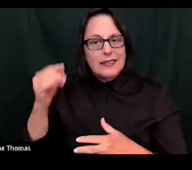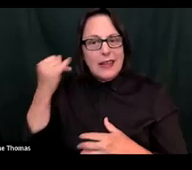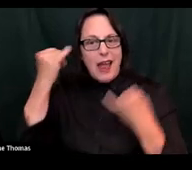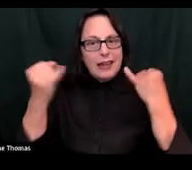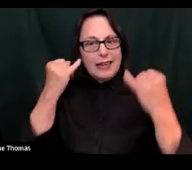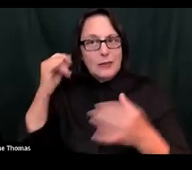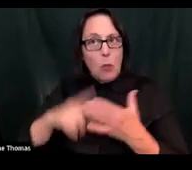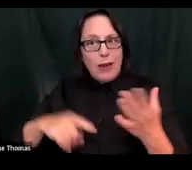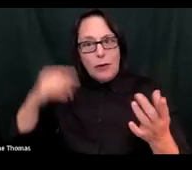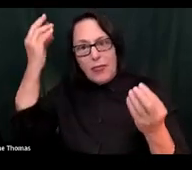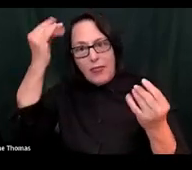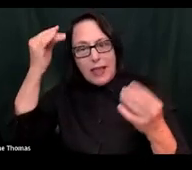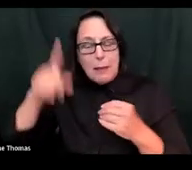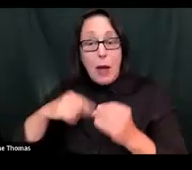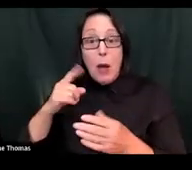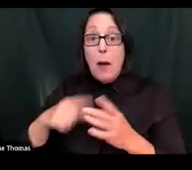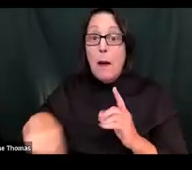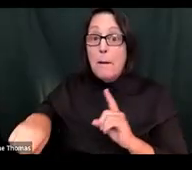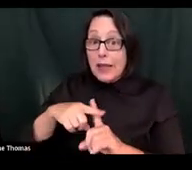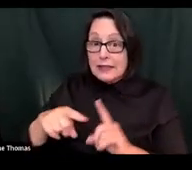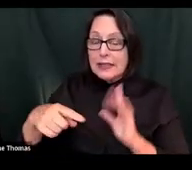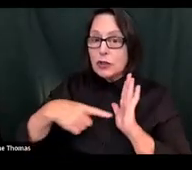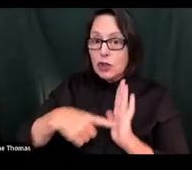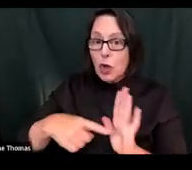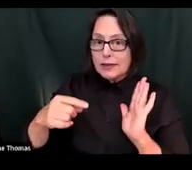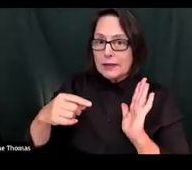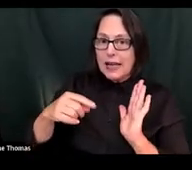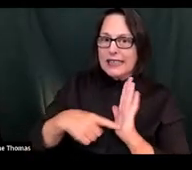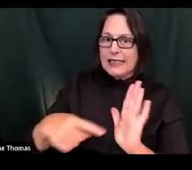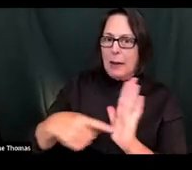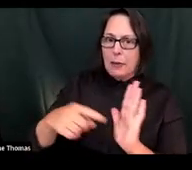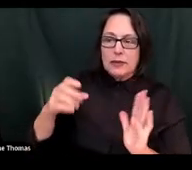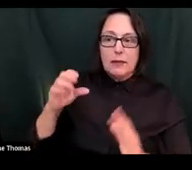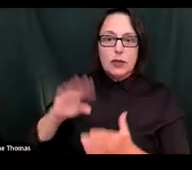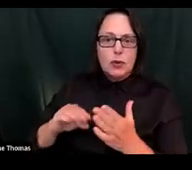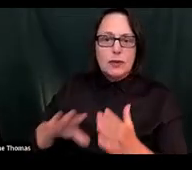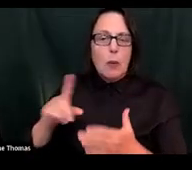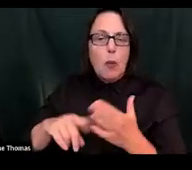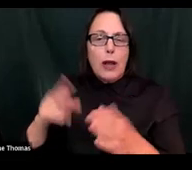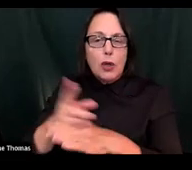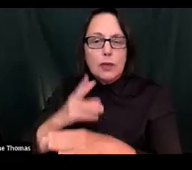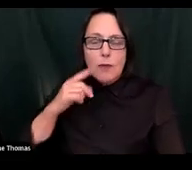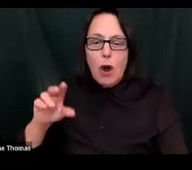also some examples of students and how they used authentic assessment. And so authentic assessment